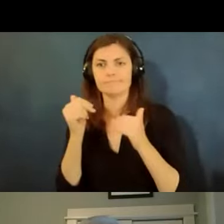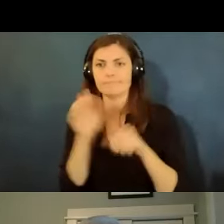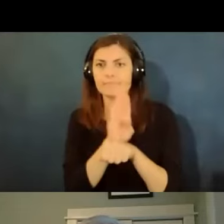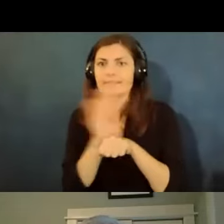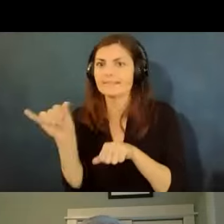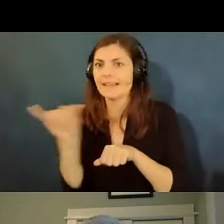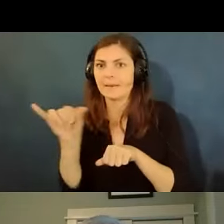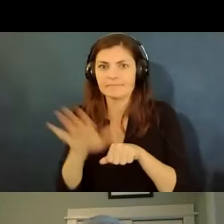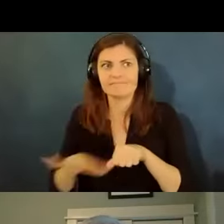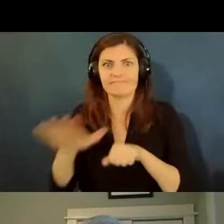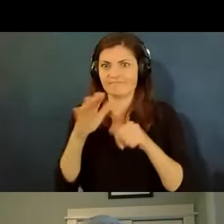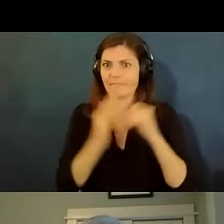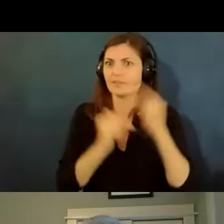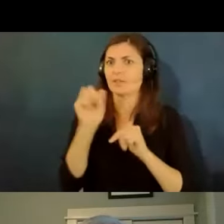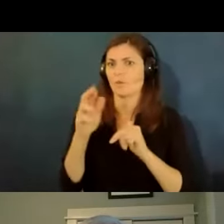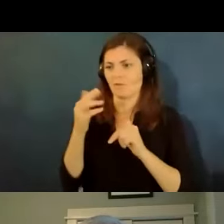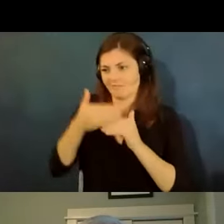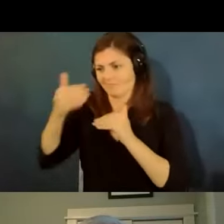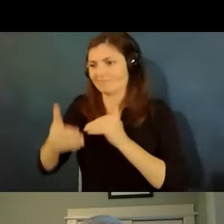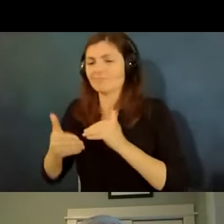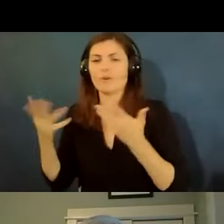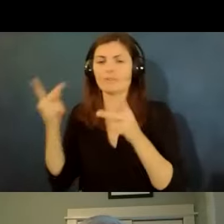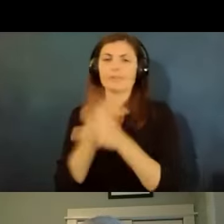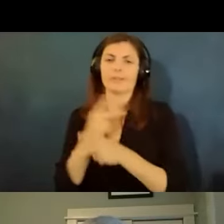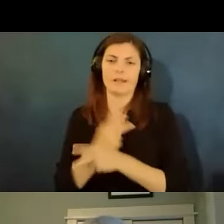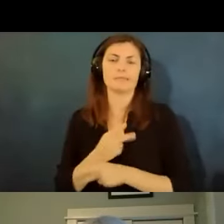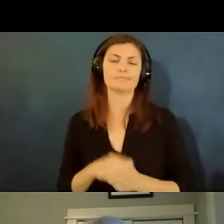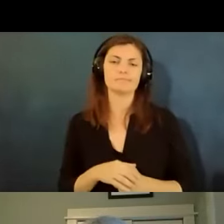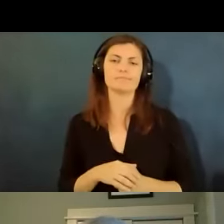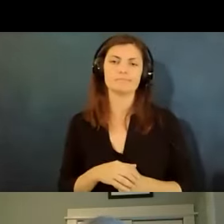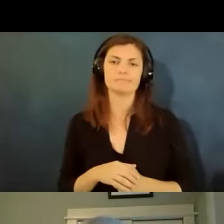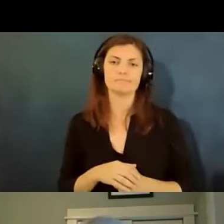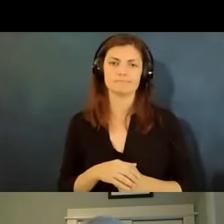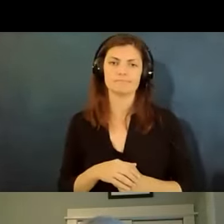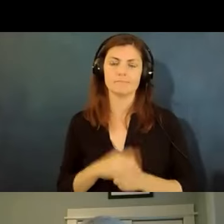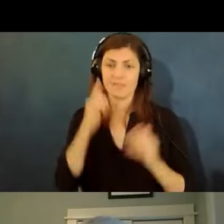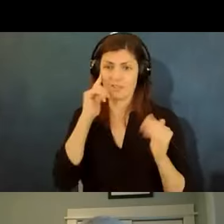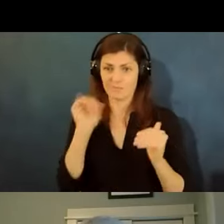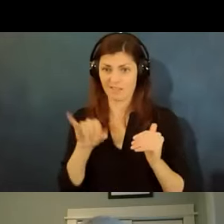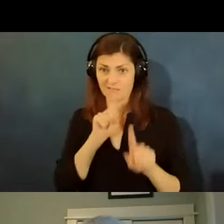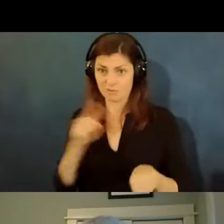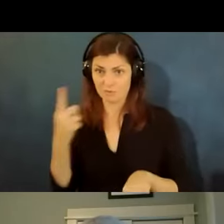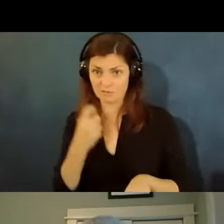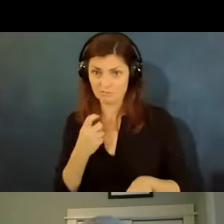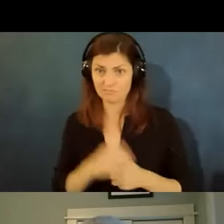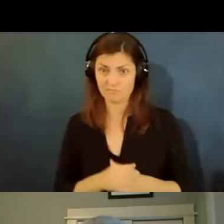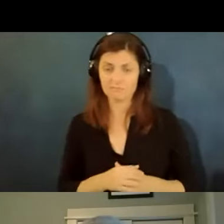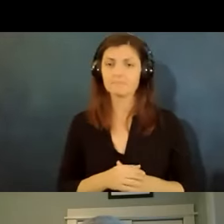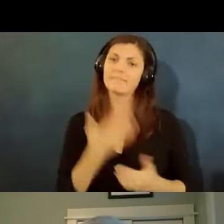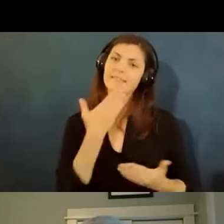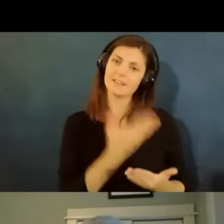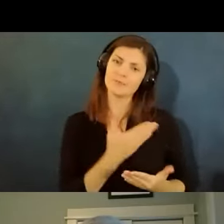um so there there are ways to get that information i hope that was helpful thanks brian um we've got